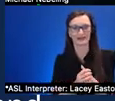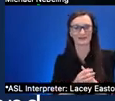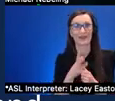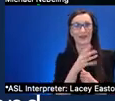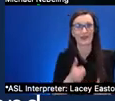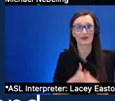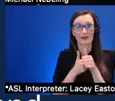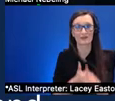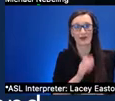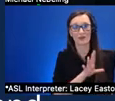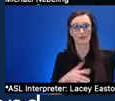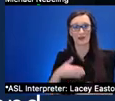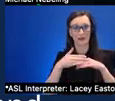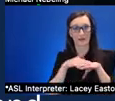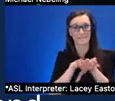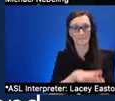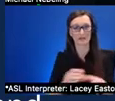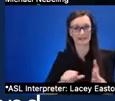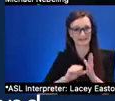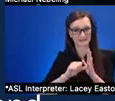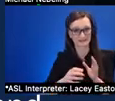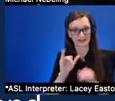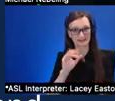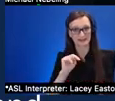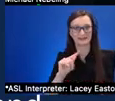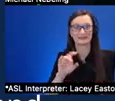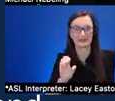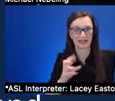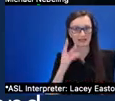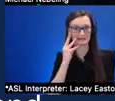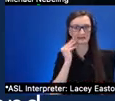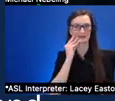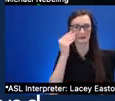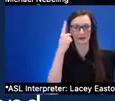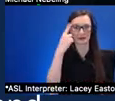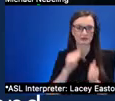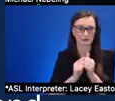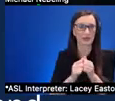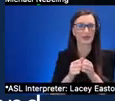experiences with lower immersion options to kind of allow people to decompress to debrief